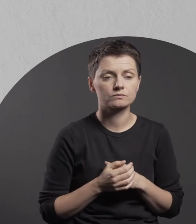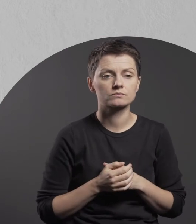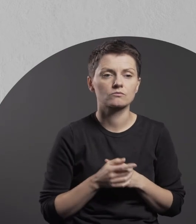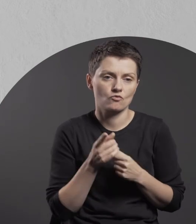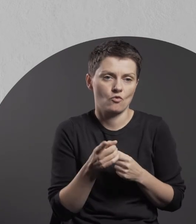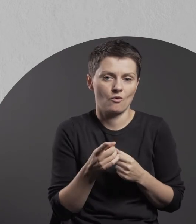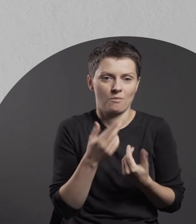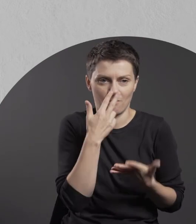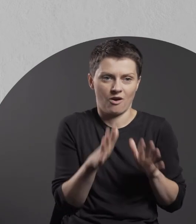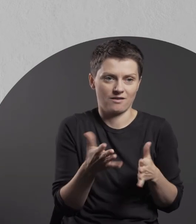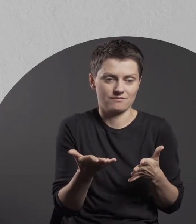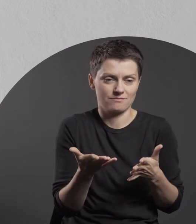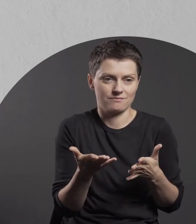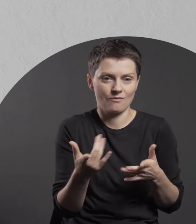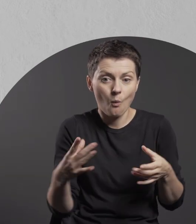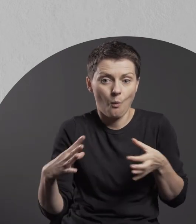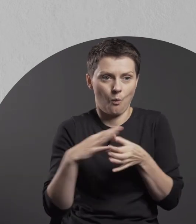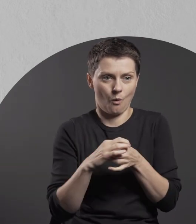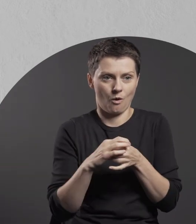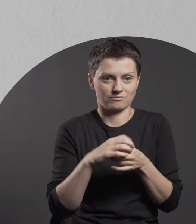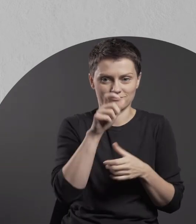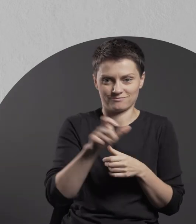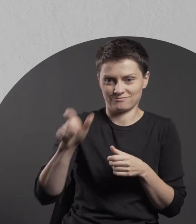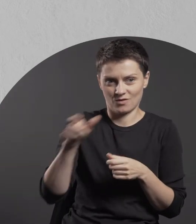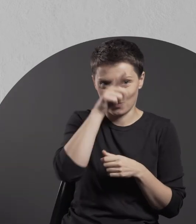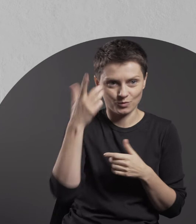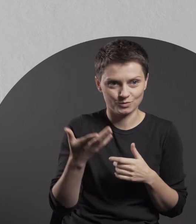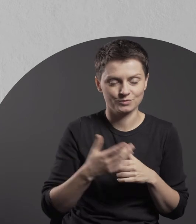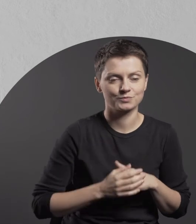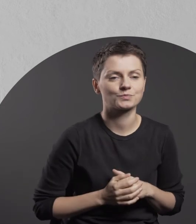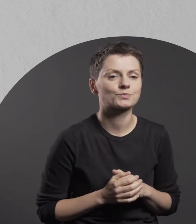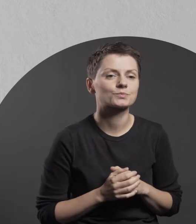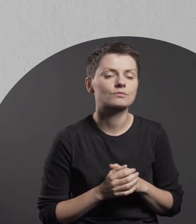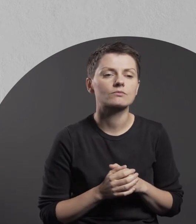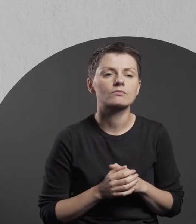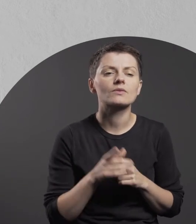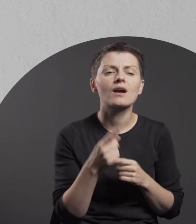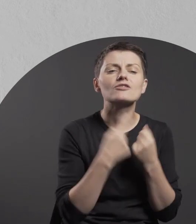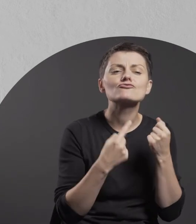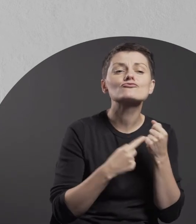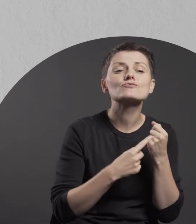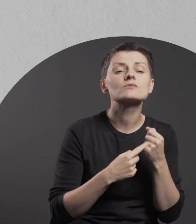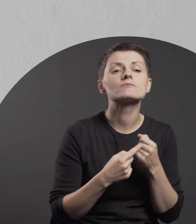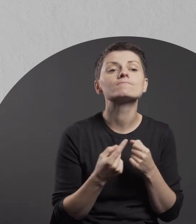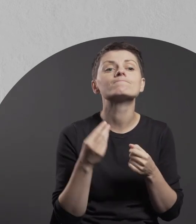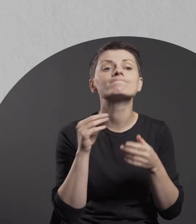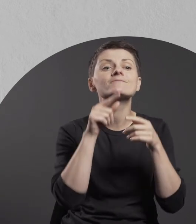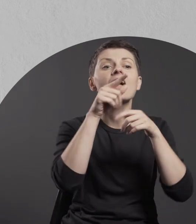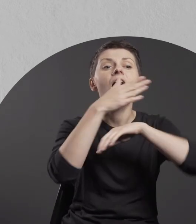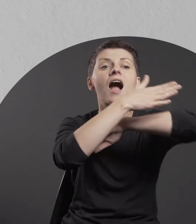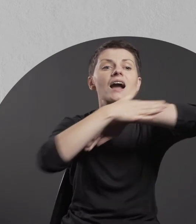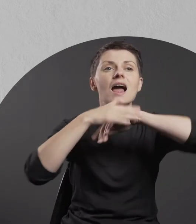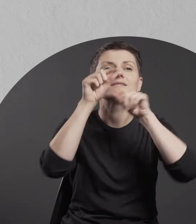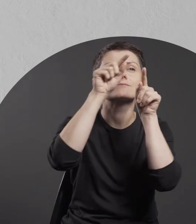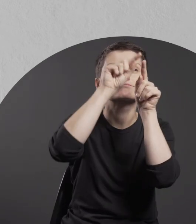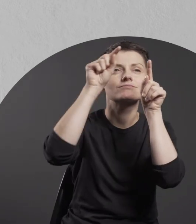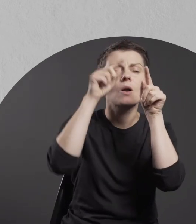constituting an element they all have in common. The digits placed near the edge of the work